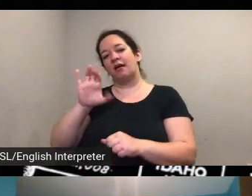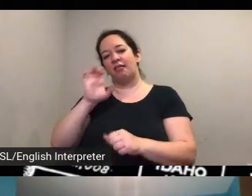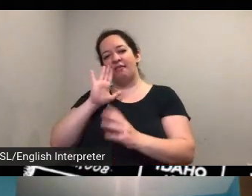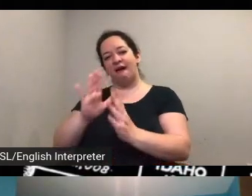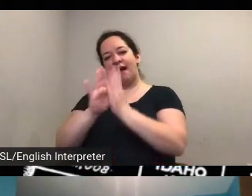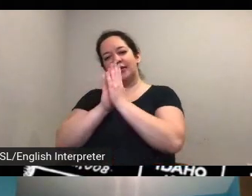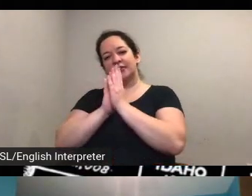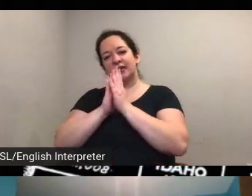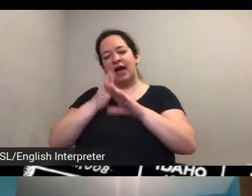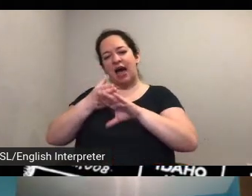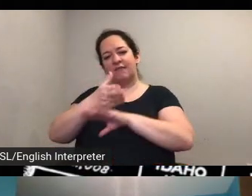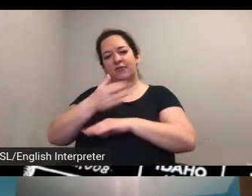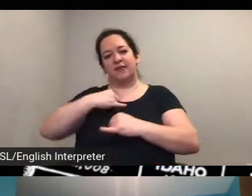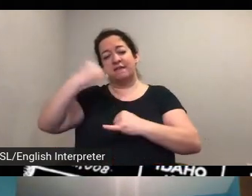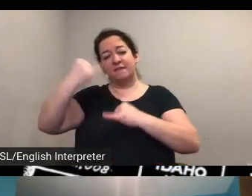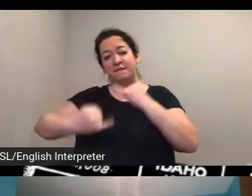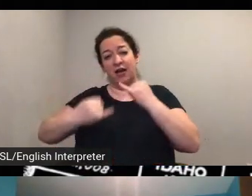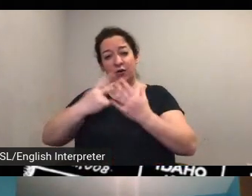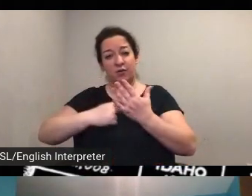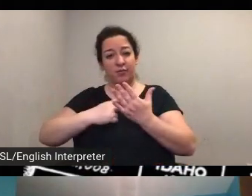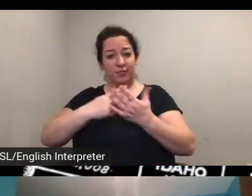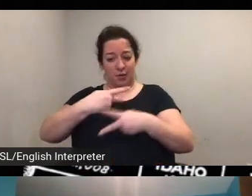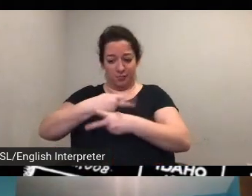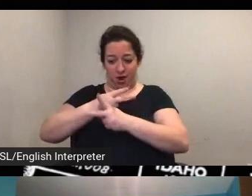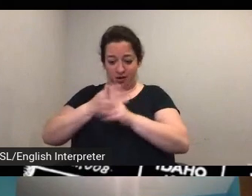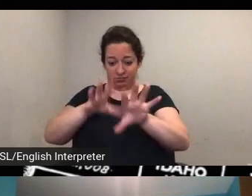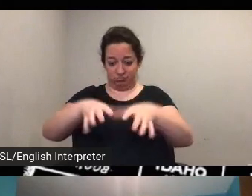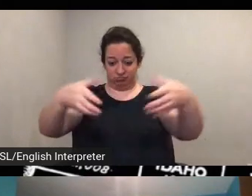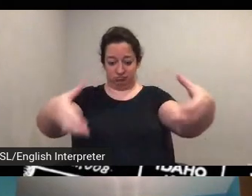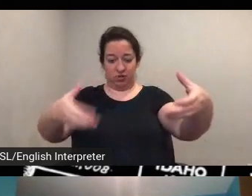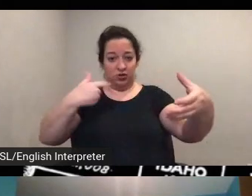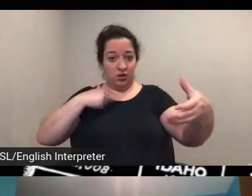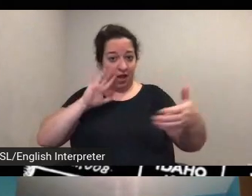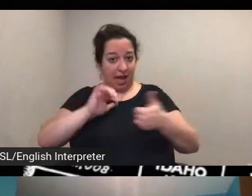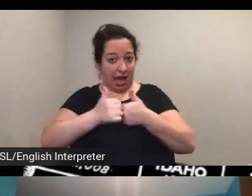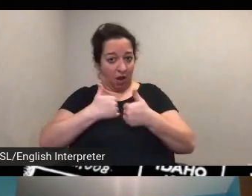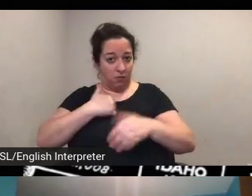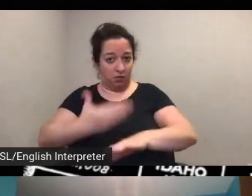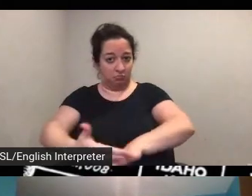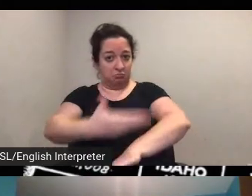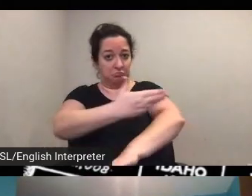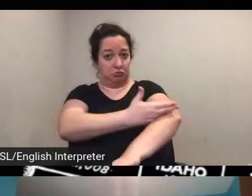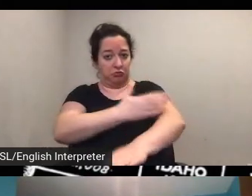have on improving or adding resources to the project